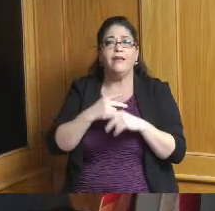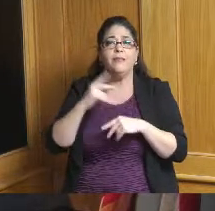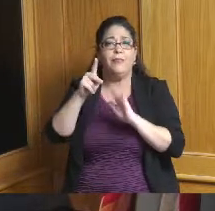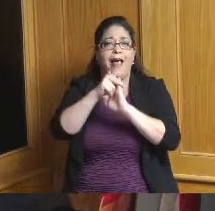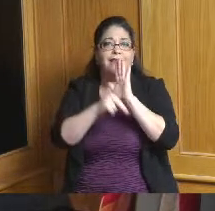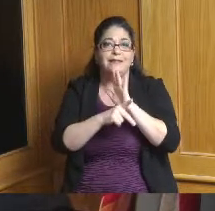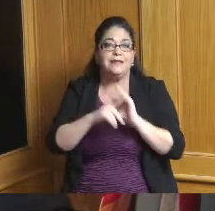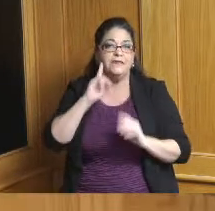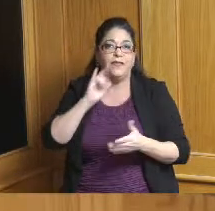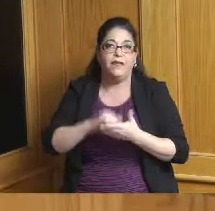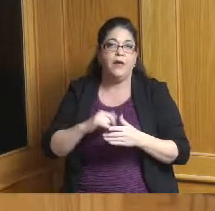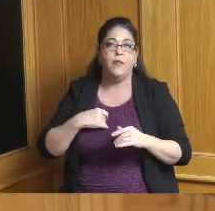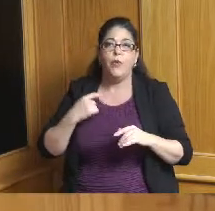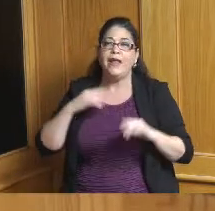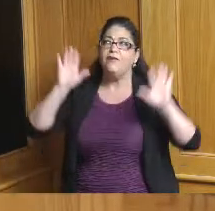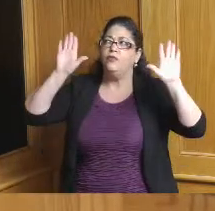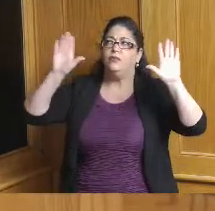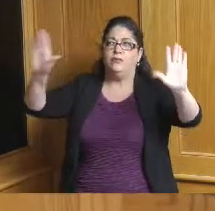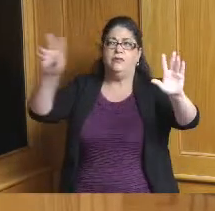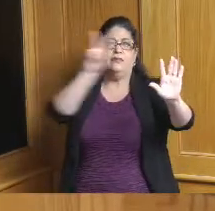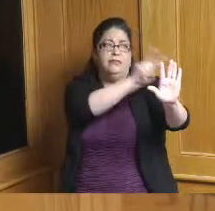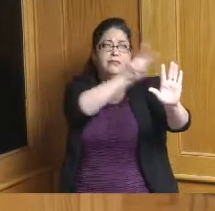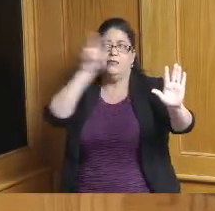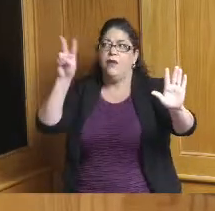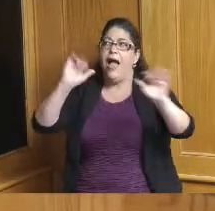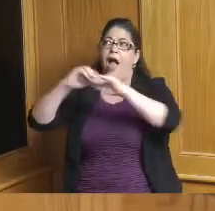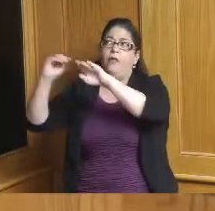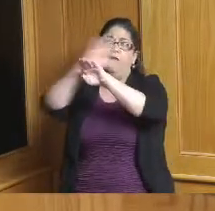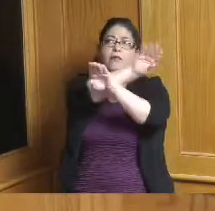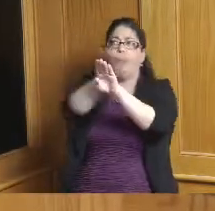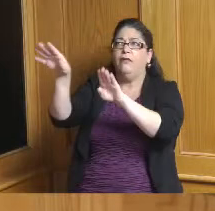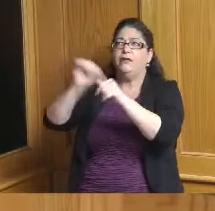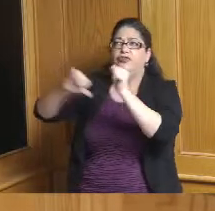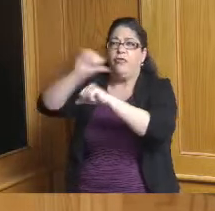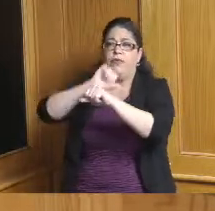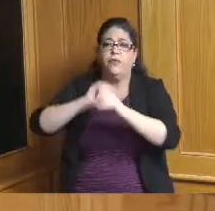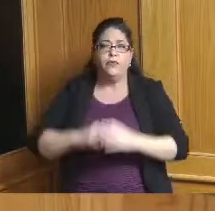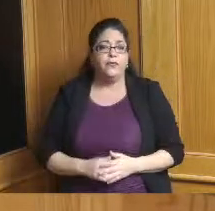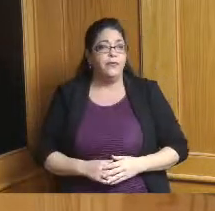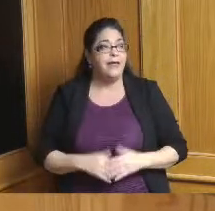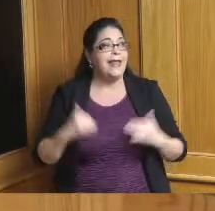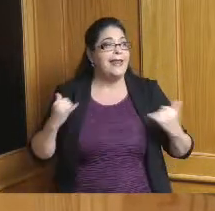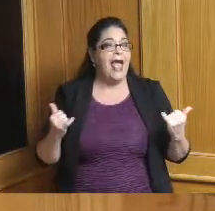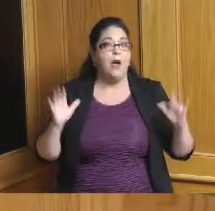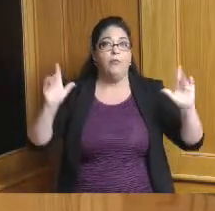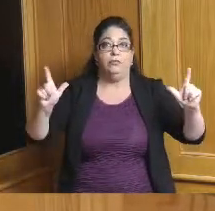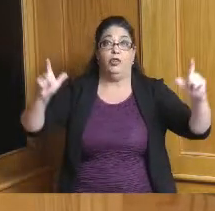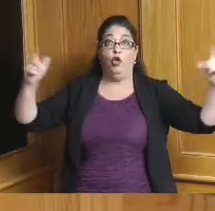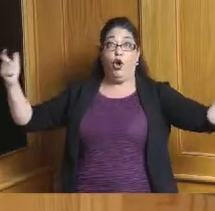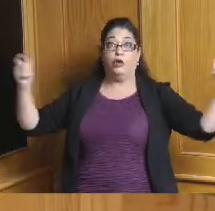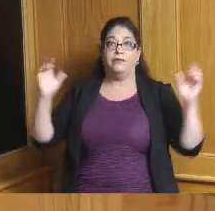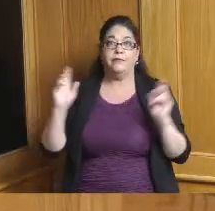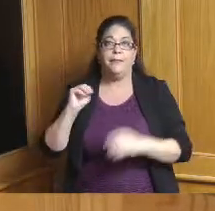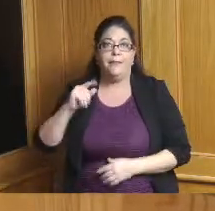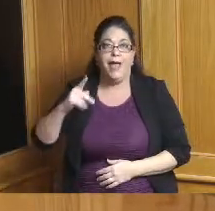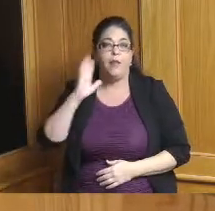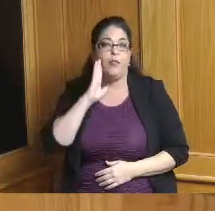been talking a lot about at some point we'll have a larger mapping that I'm hoping to be